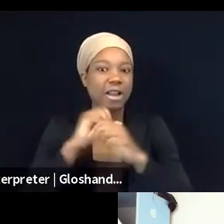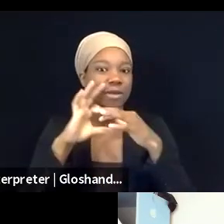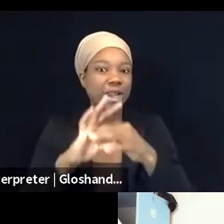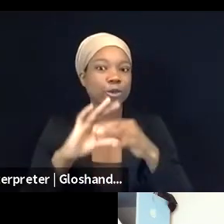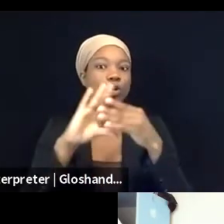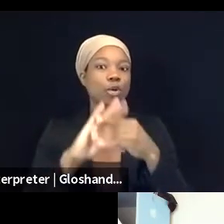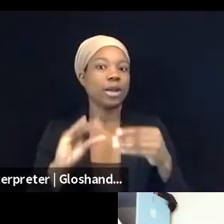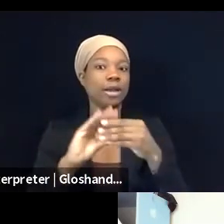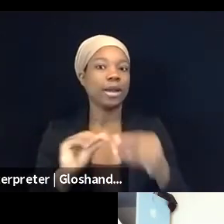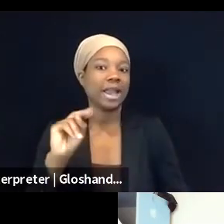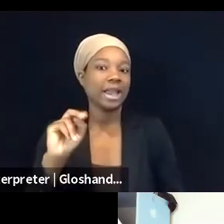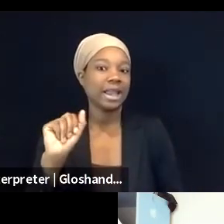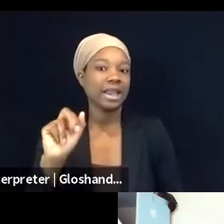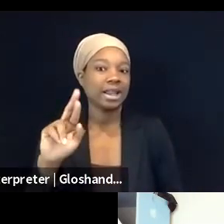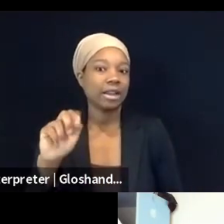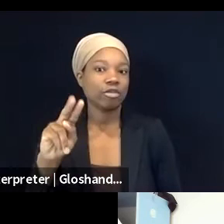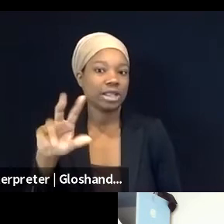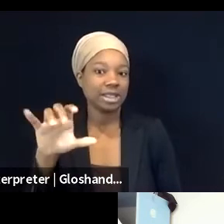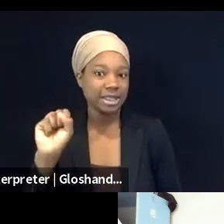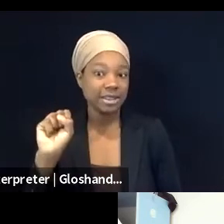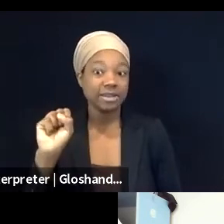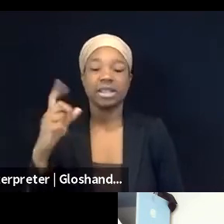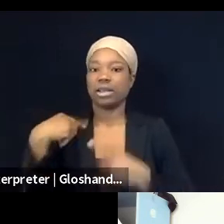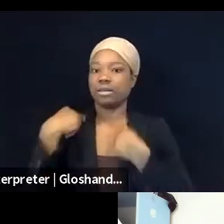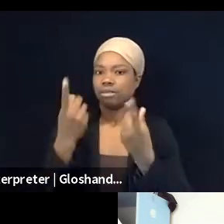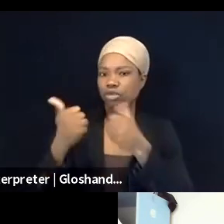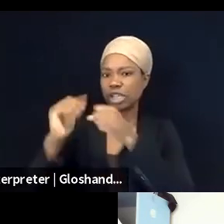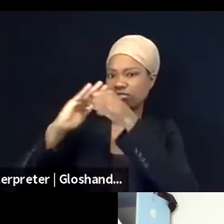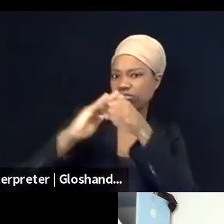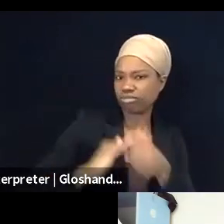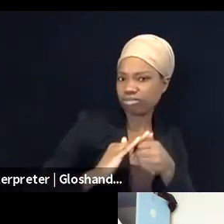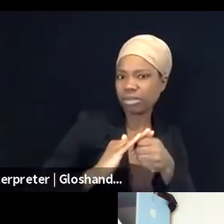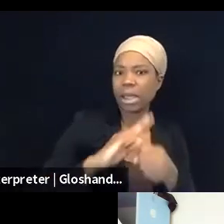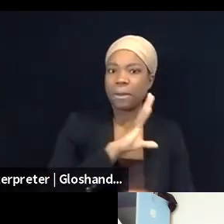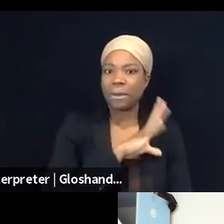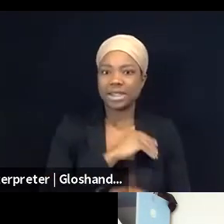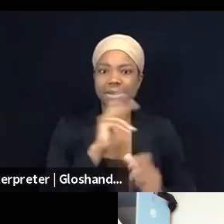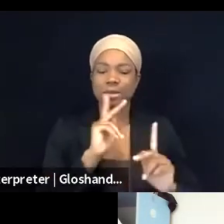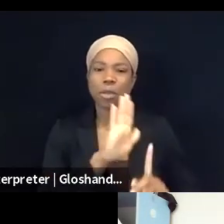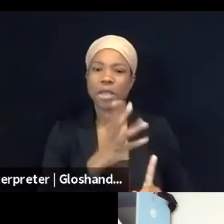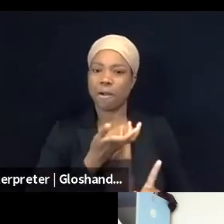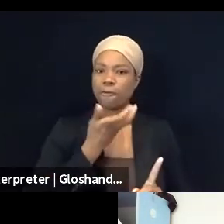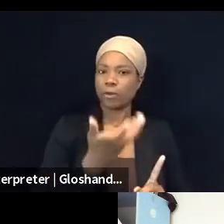an attempt to suppress Palestinian voices on the online, and this takes in many shapes and forms,